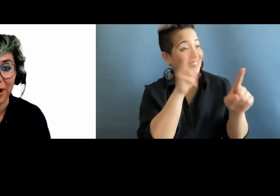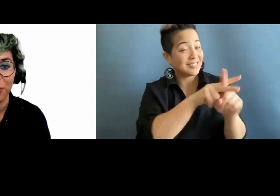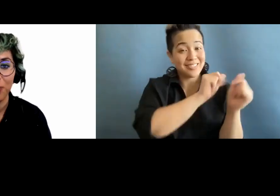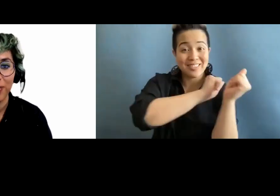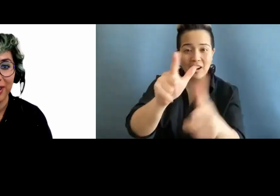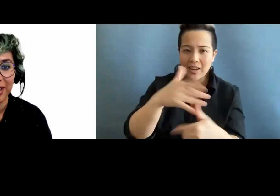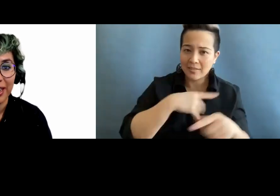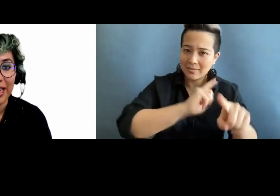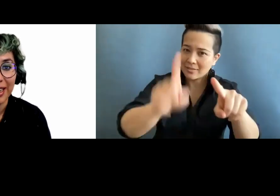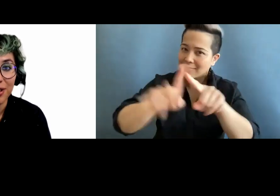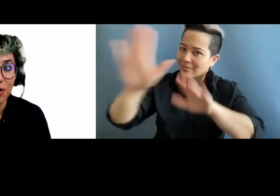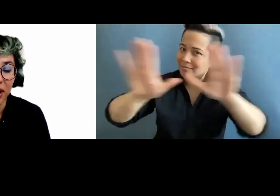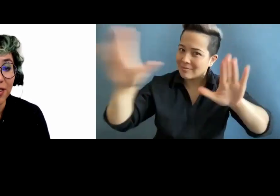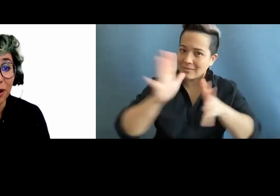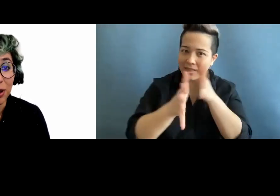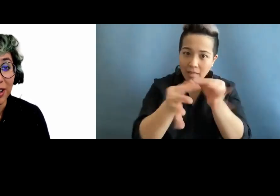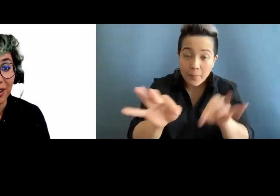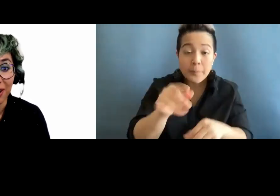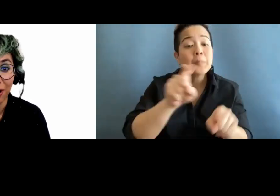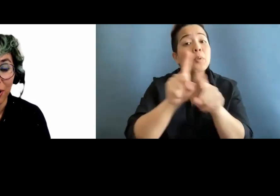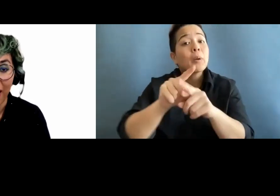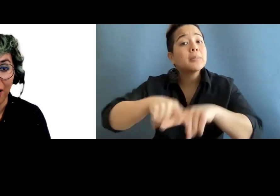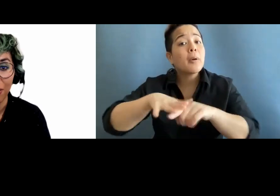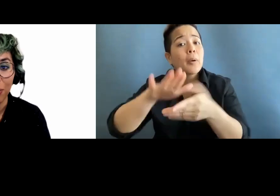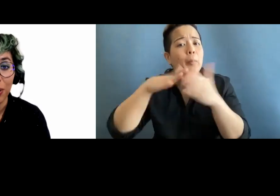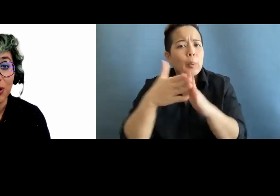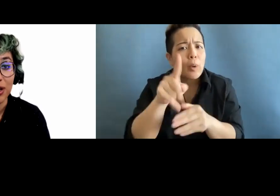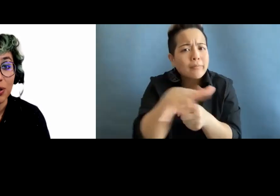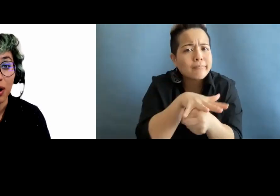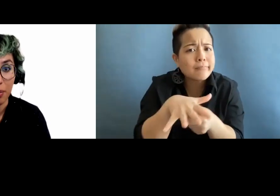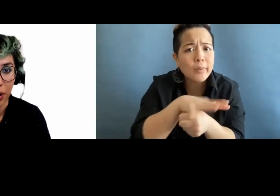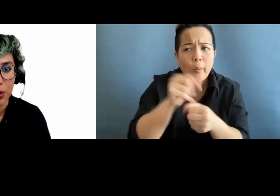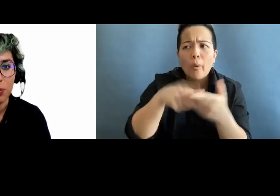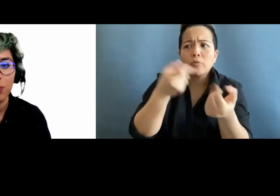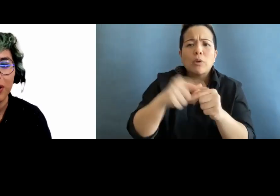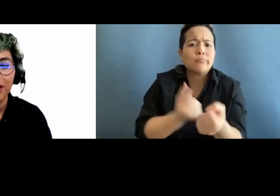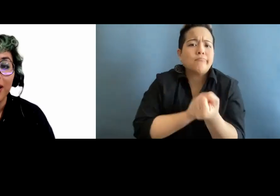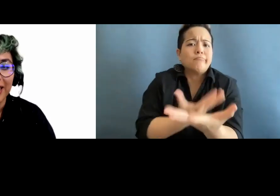there. It can also depend on the community that you are at or what you are trying to talk about.